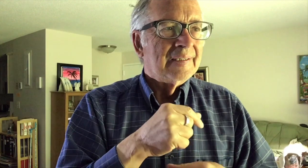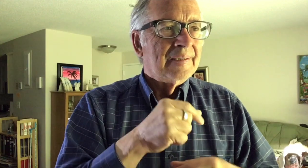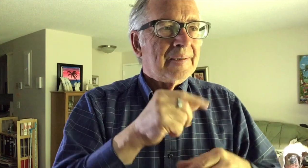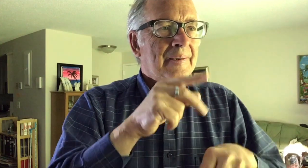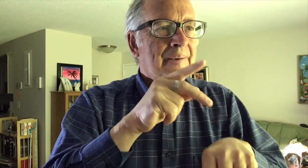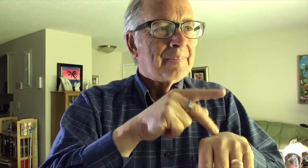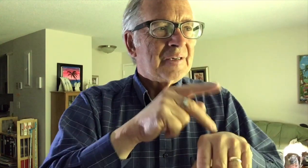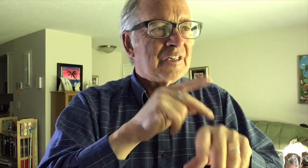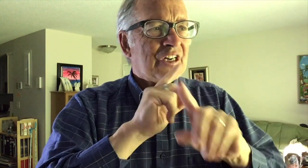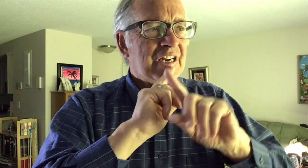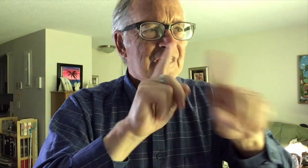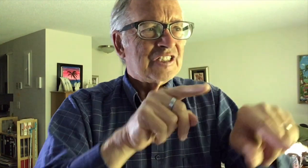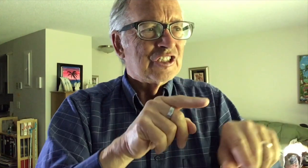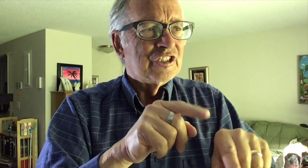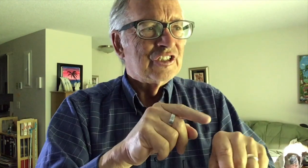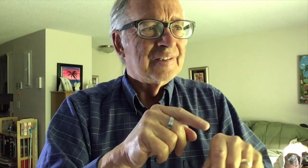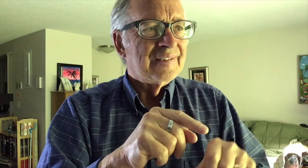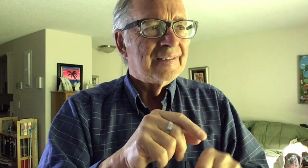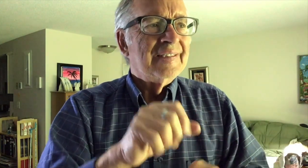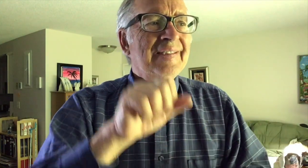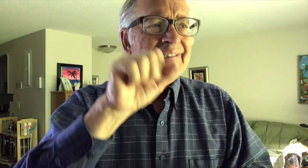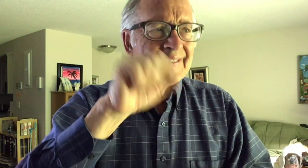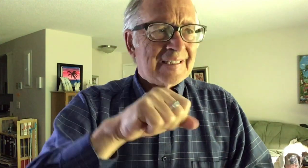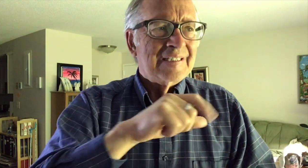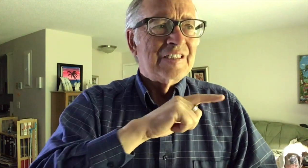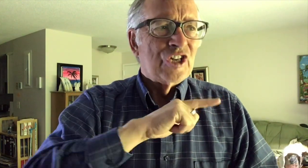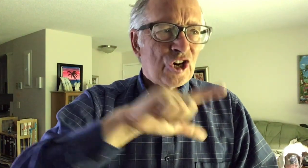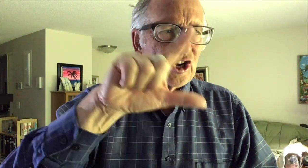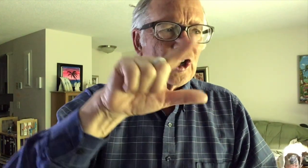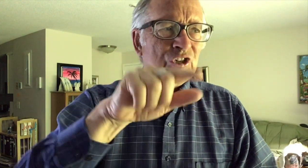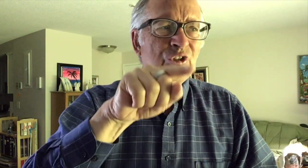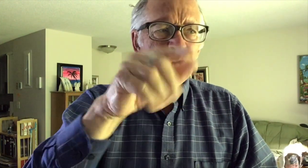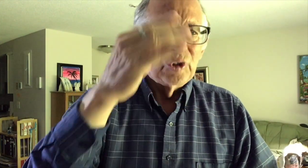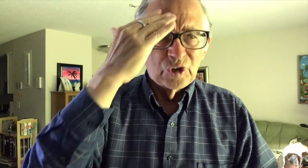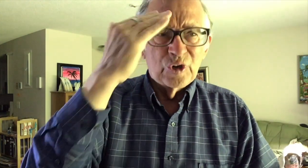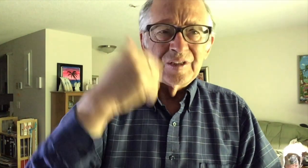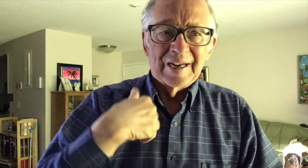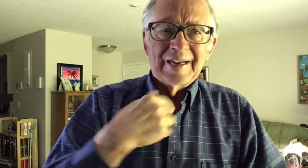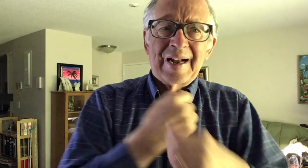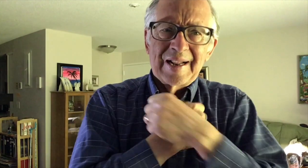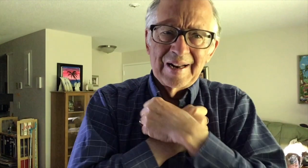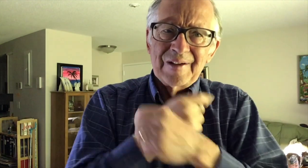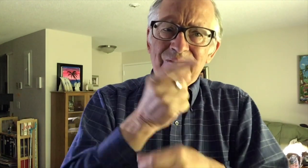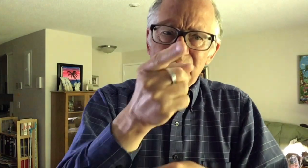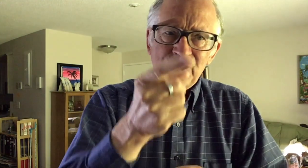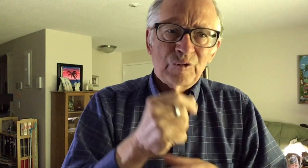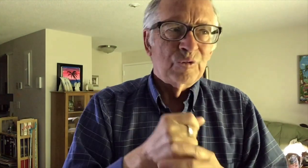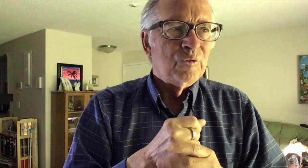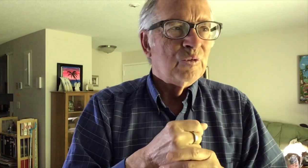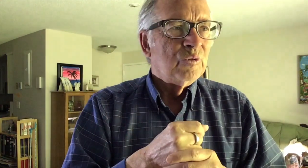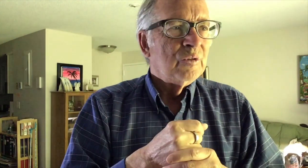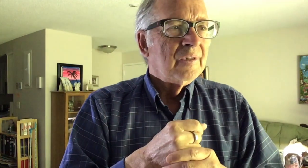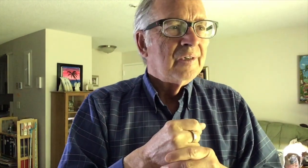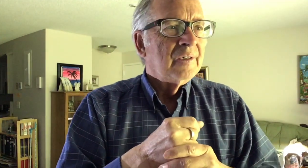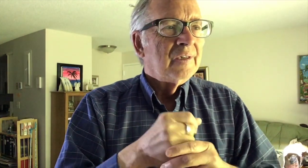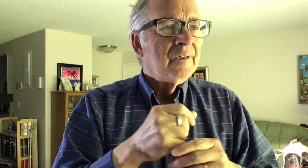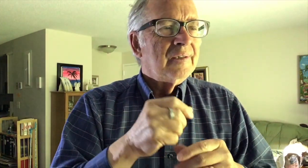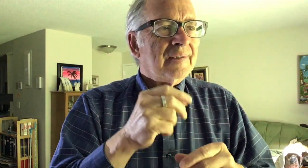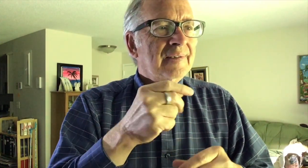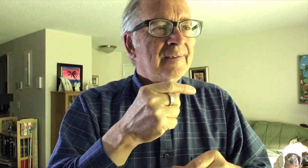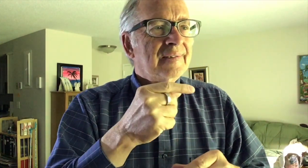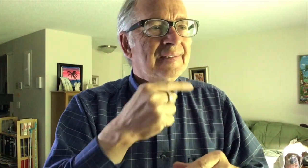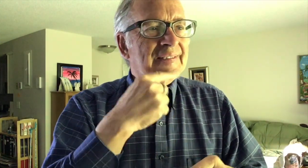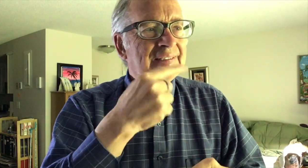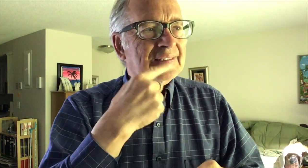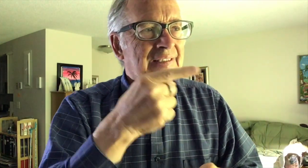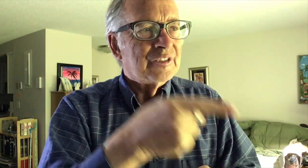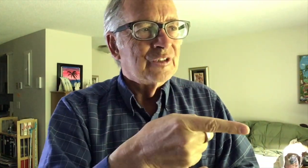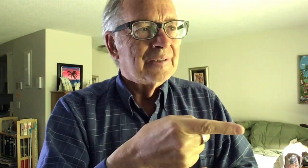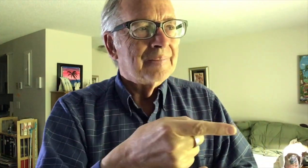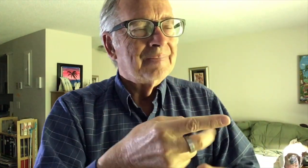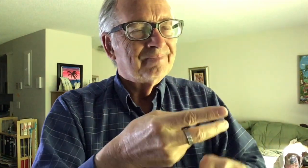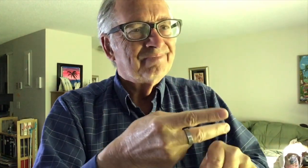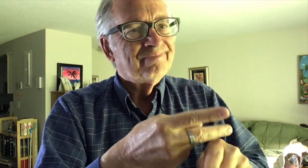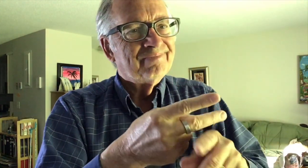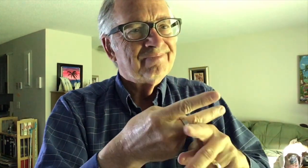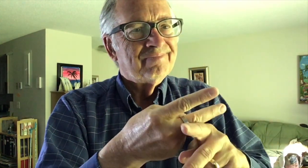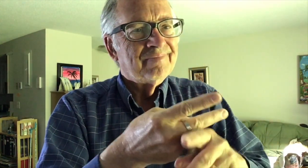love me?" Simon Peter answered him, "Yes, Lord, you know that I love you." He said to